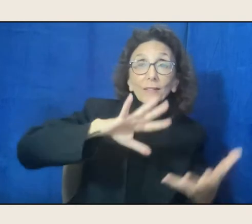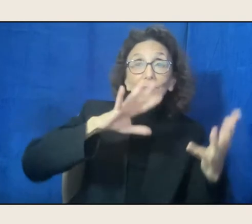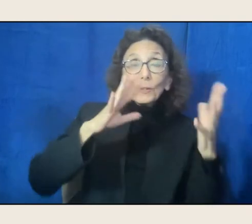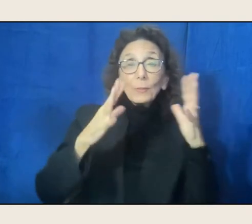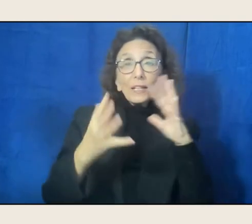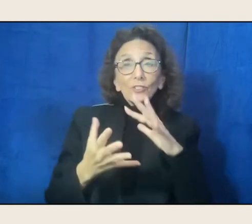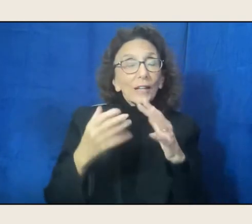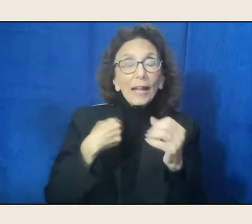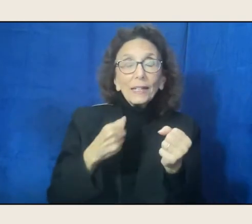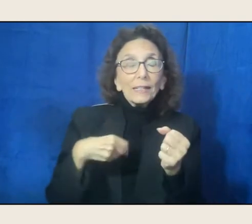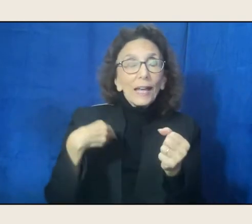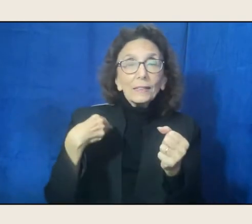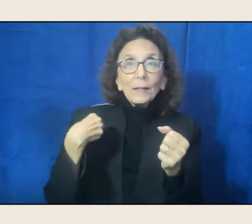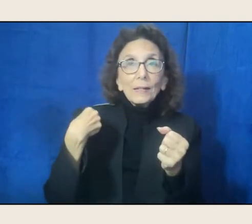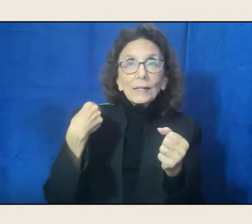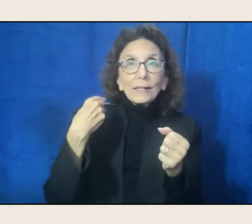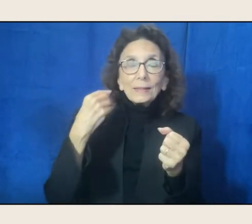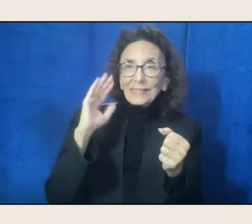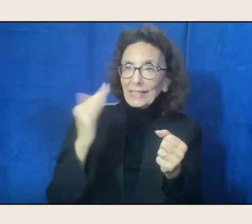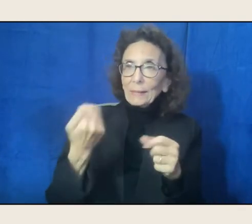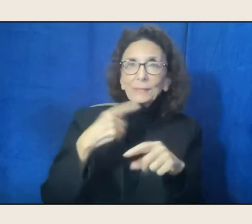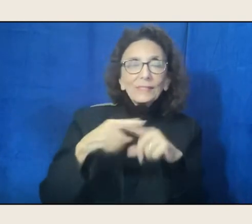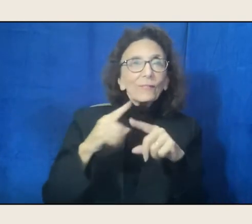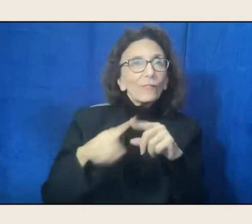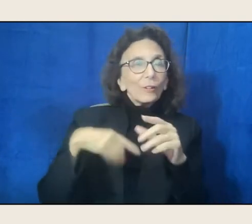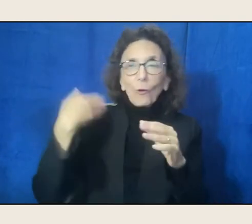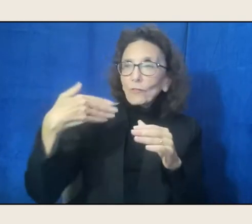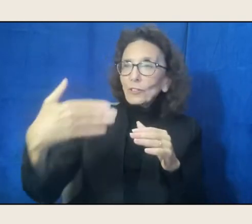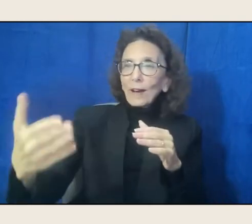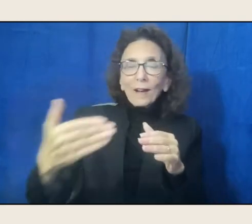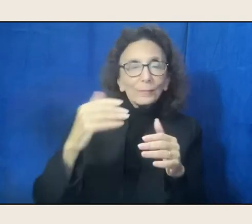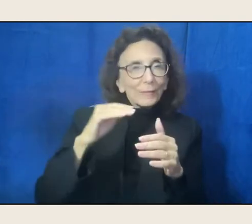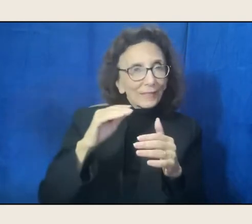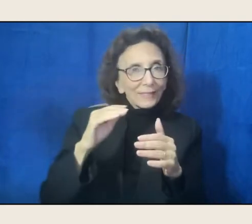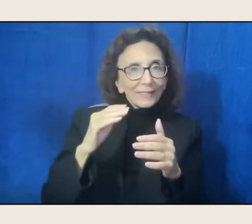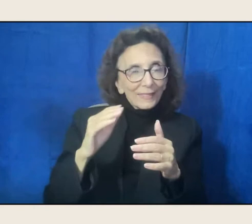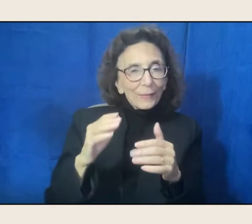over time, too. Yes, I think it's because I came to poetry